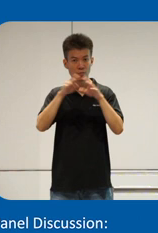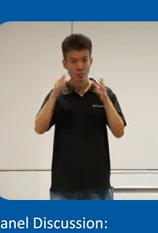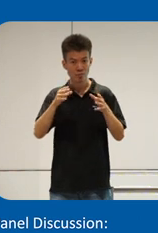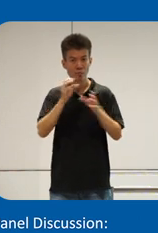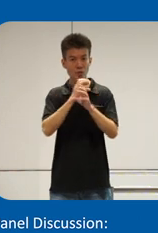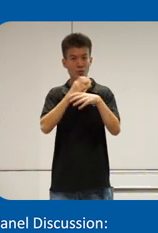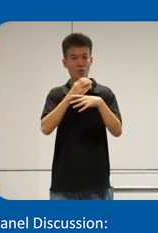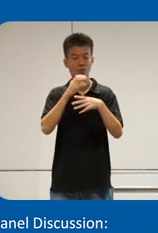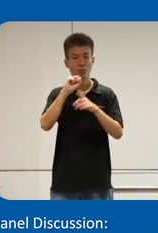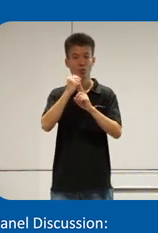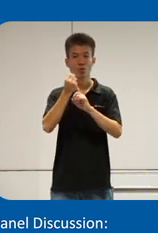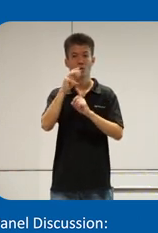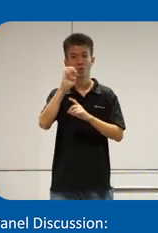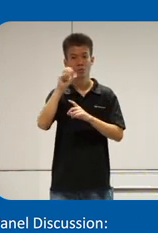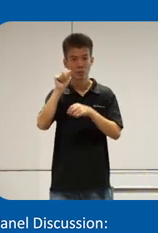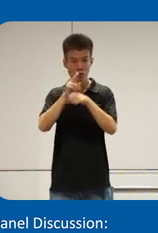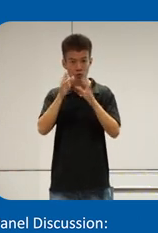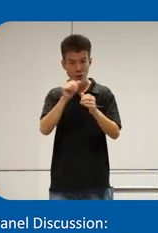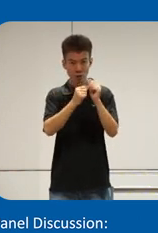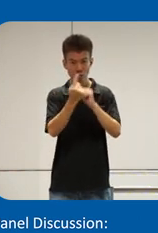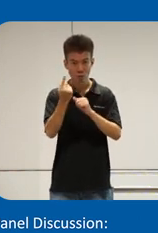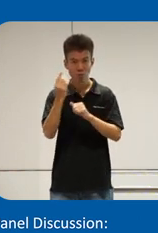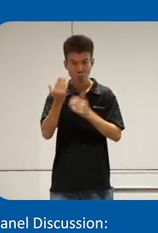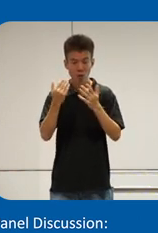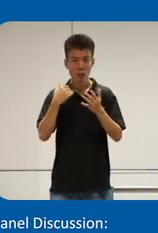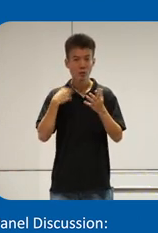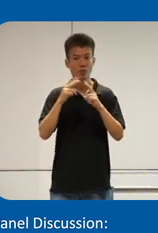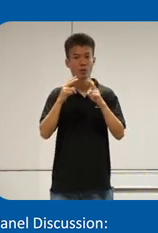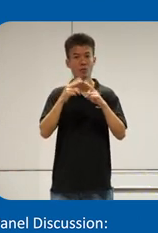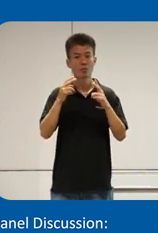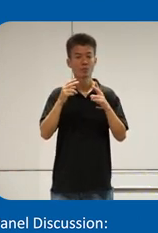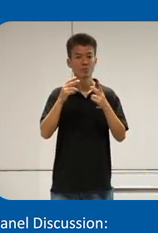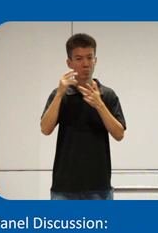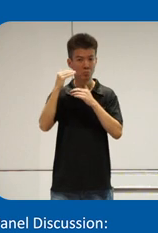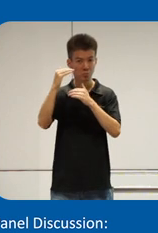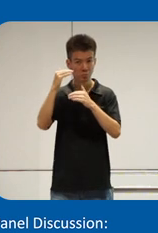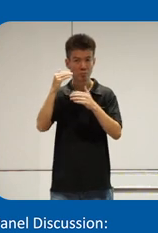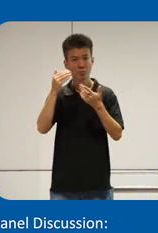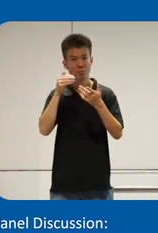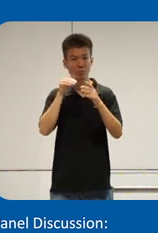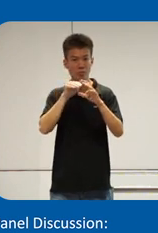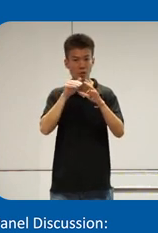media users so every person might have a very limited um capacity or leverage because not